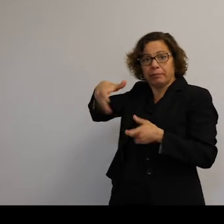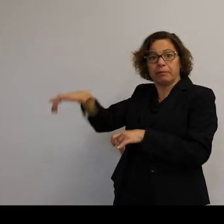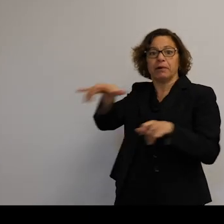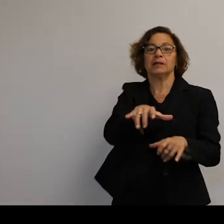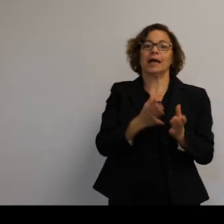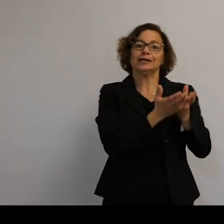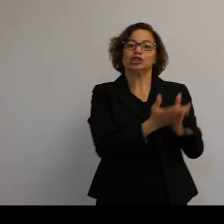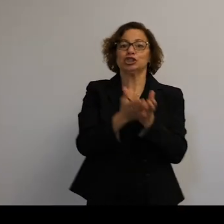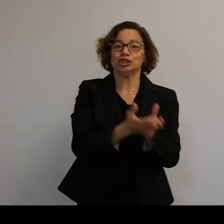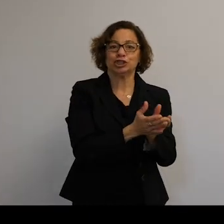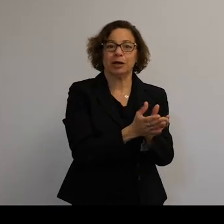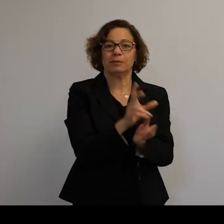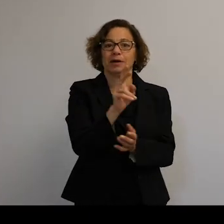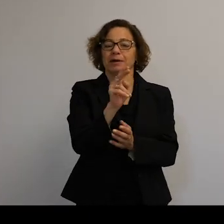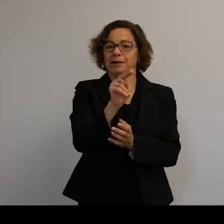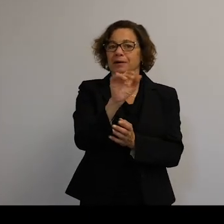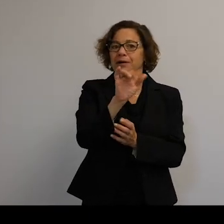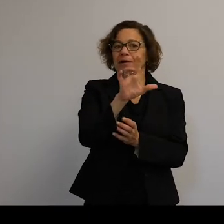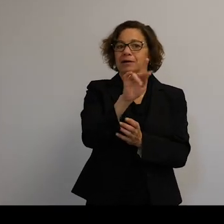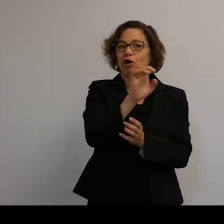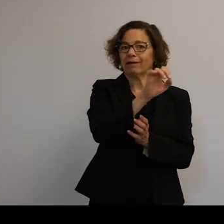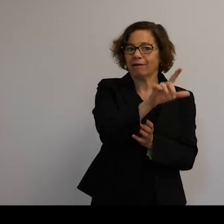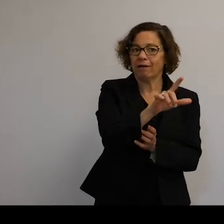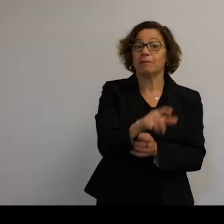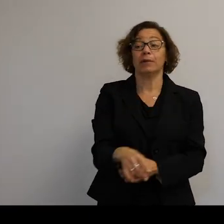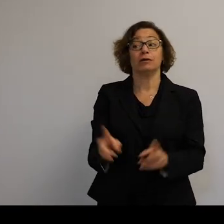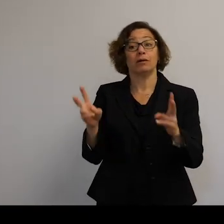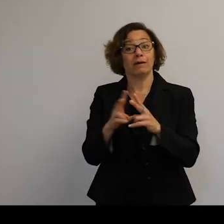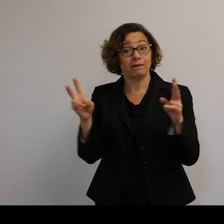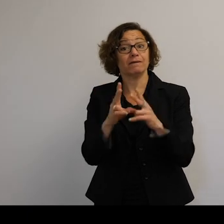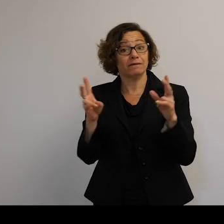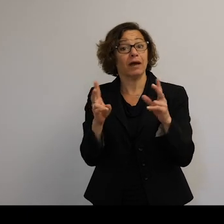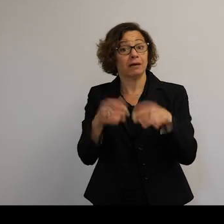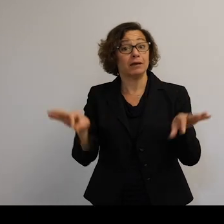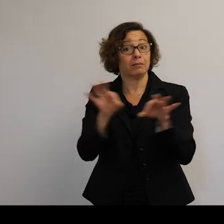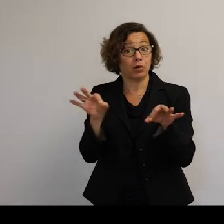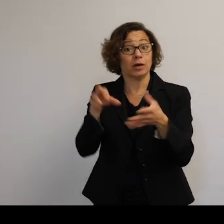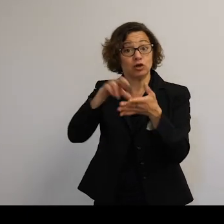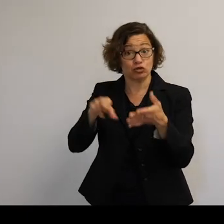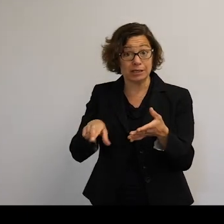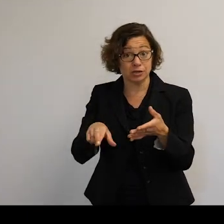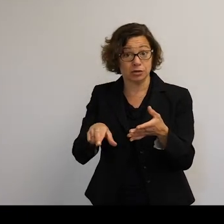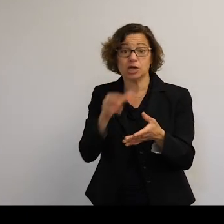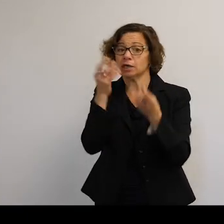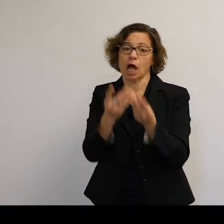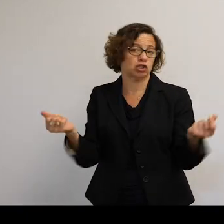But this is a absolutely valid research area, but it's not going to solve the problem.